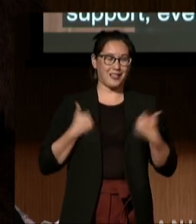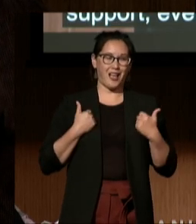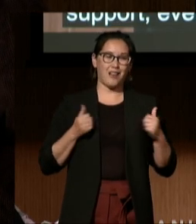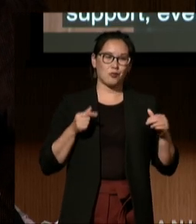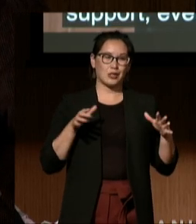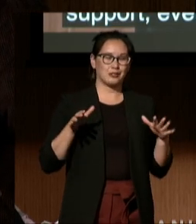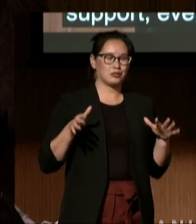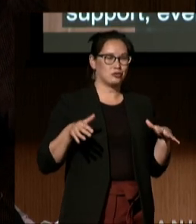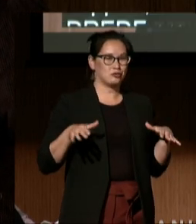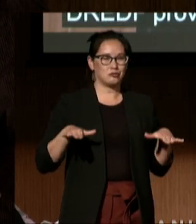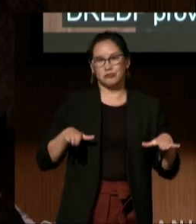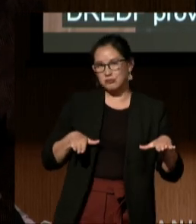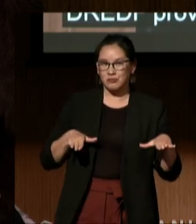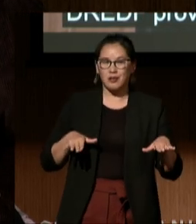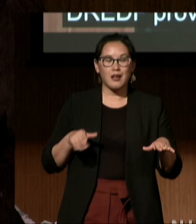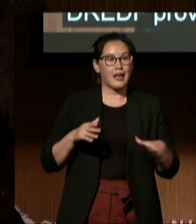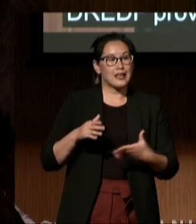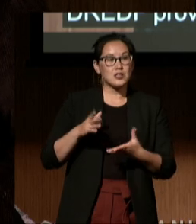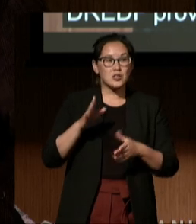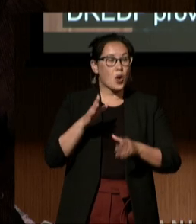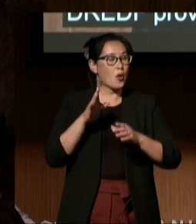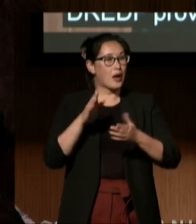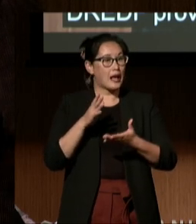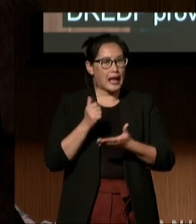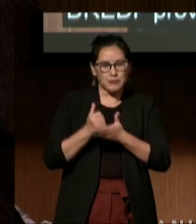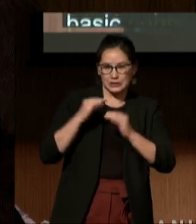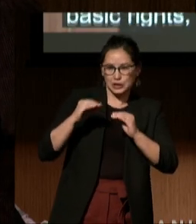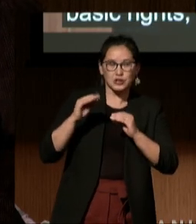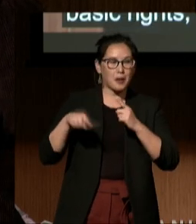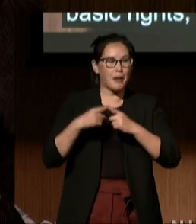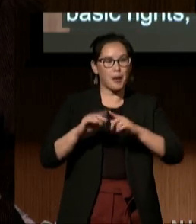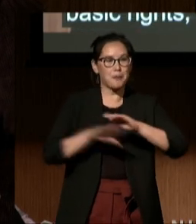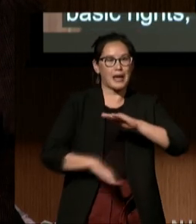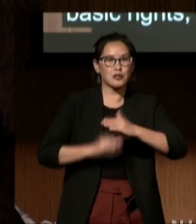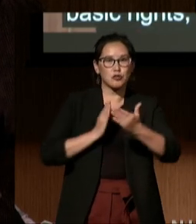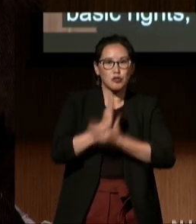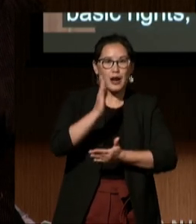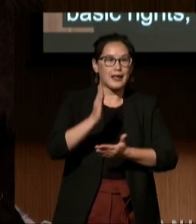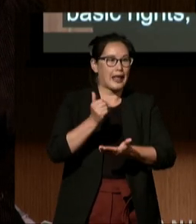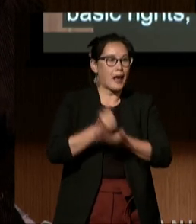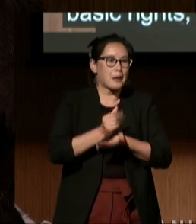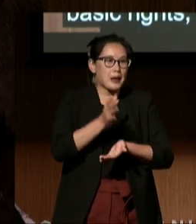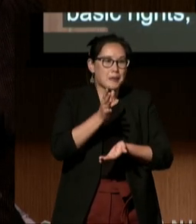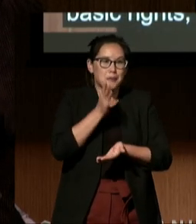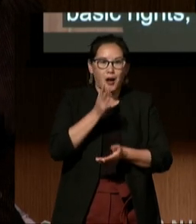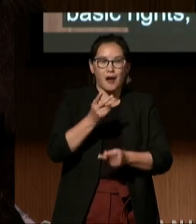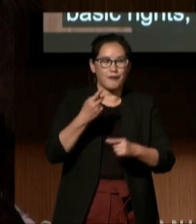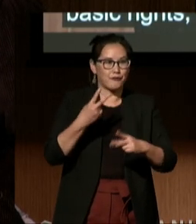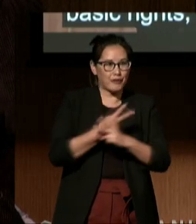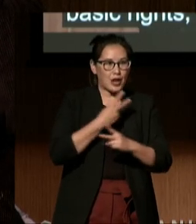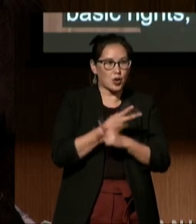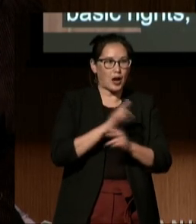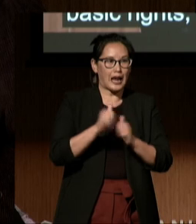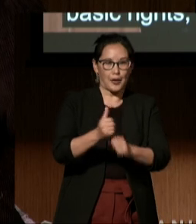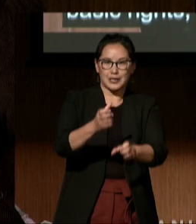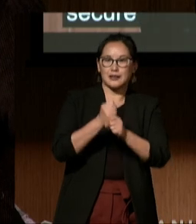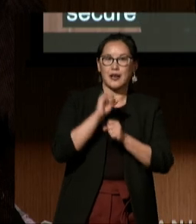on basic rights, helping my mother understand how to secure an individualized education program, or IEP,